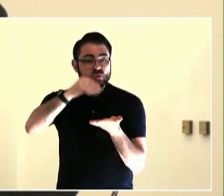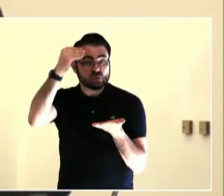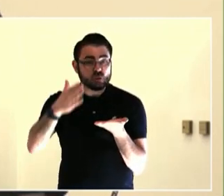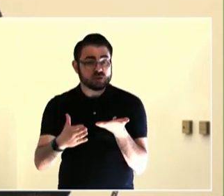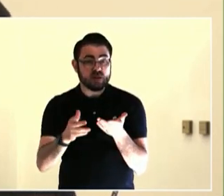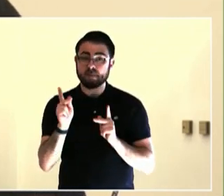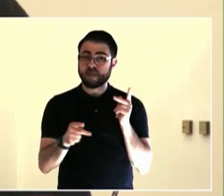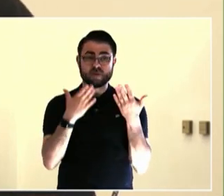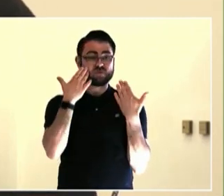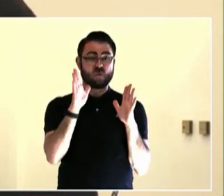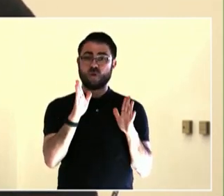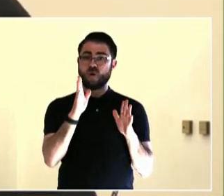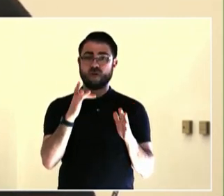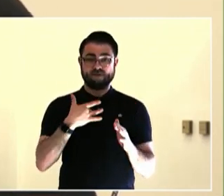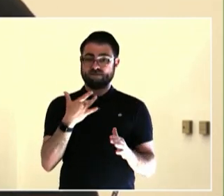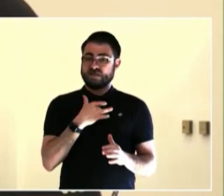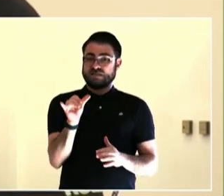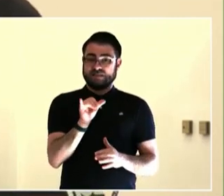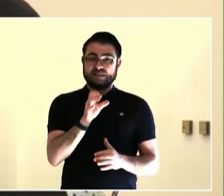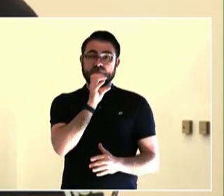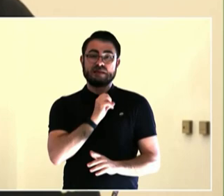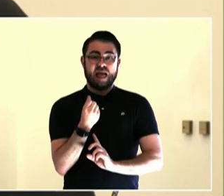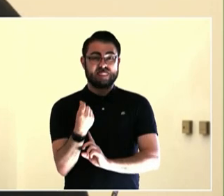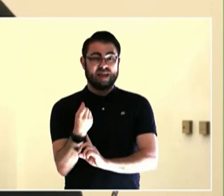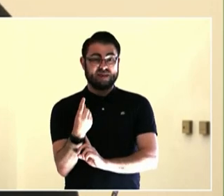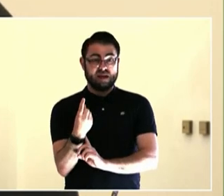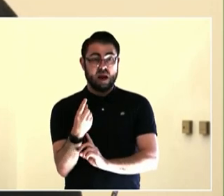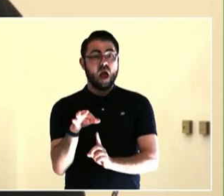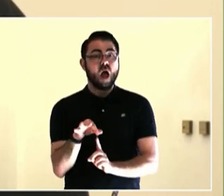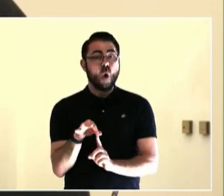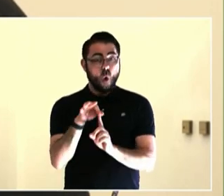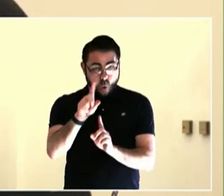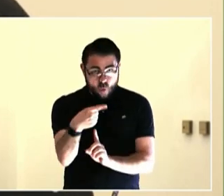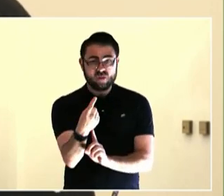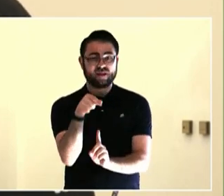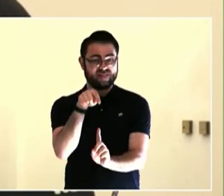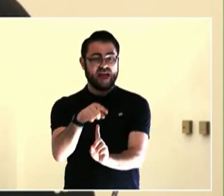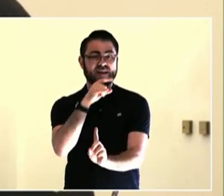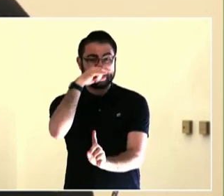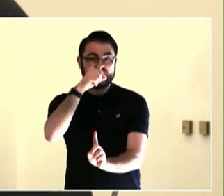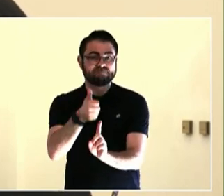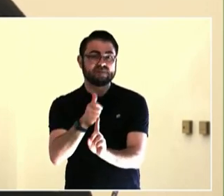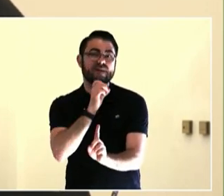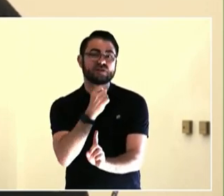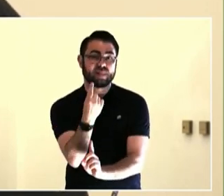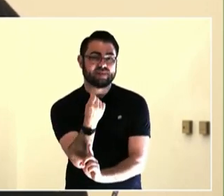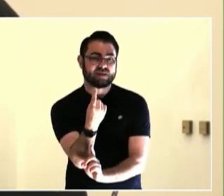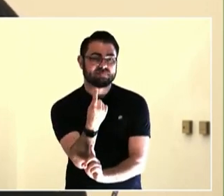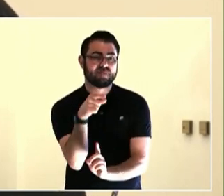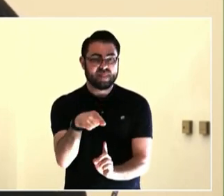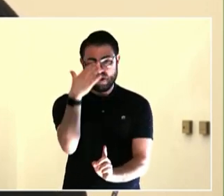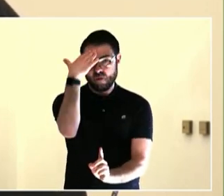refugees all over the world. And so here she was sitting to